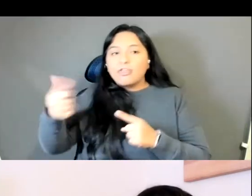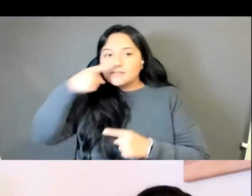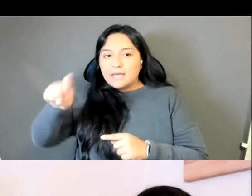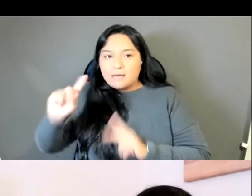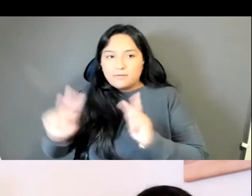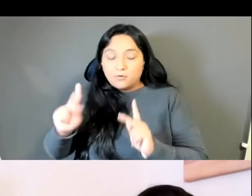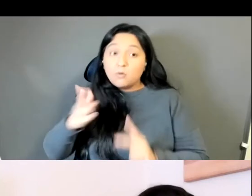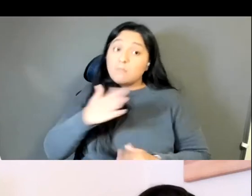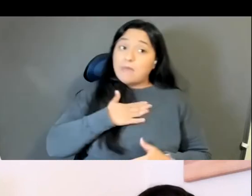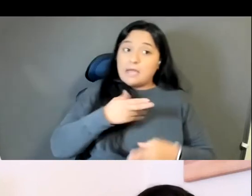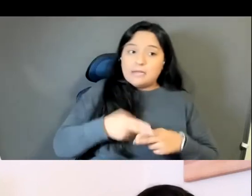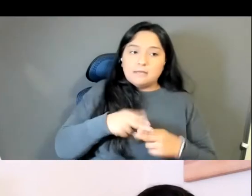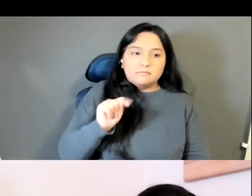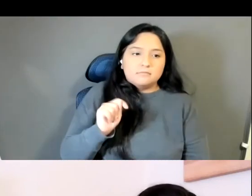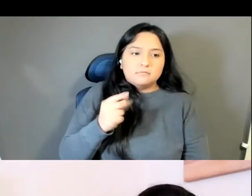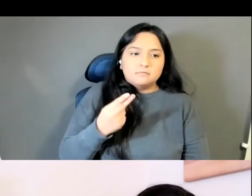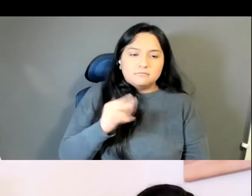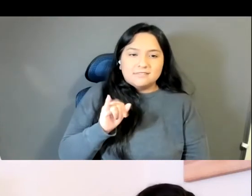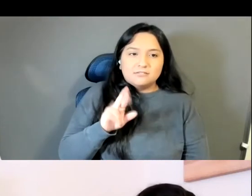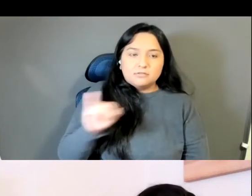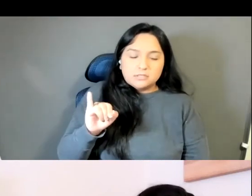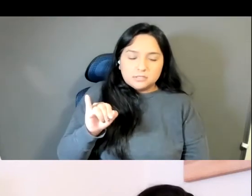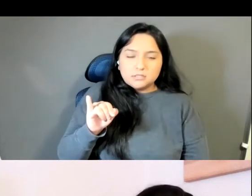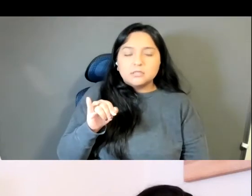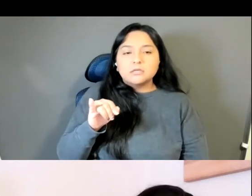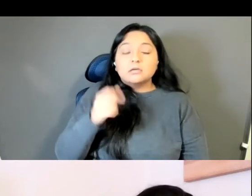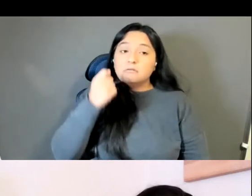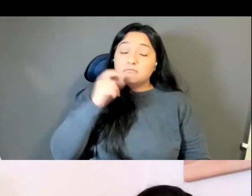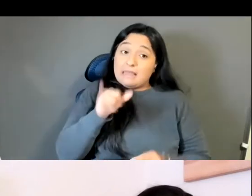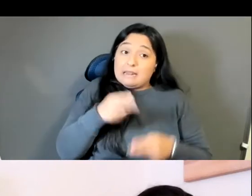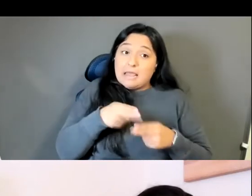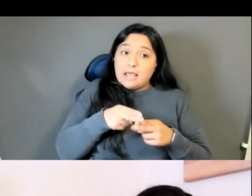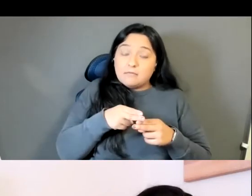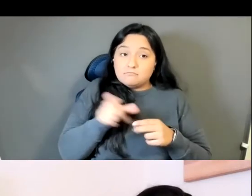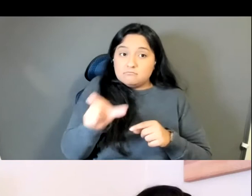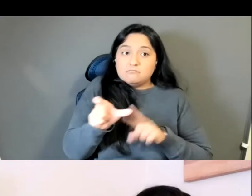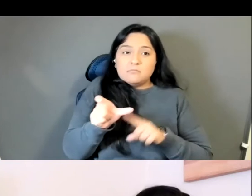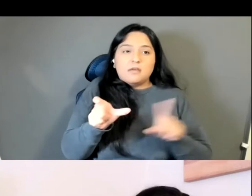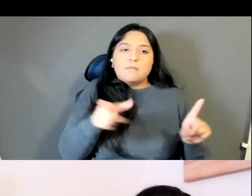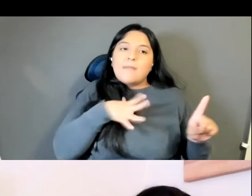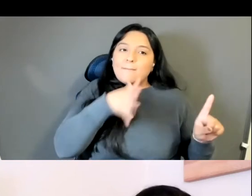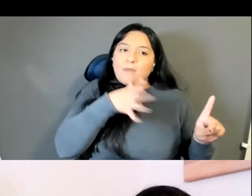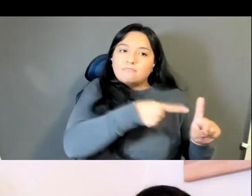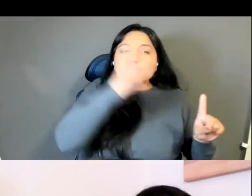mom made up I forgot to mention this I guess that's important, but the common Burmese name